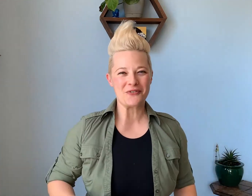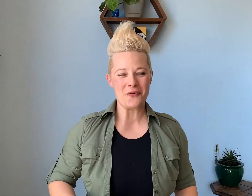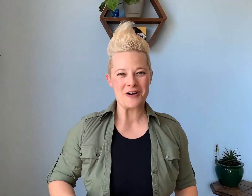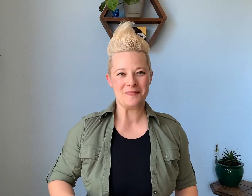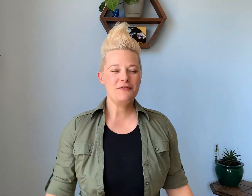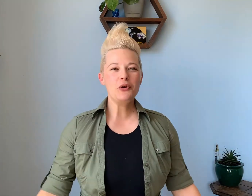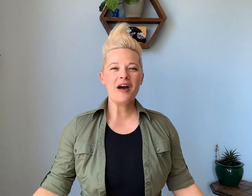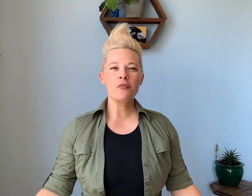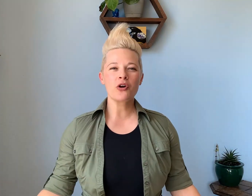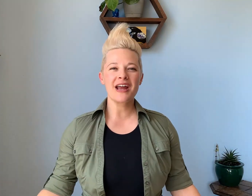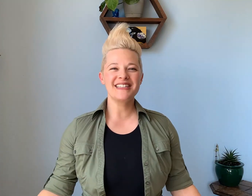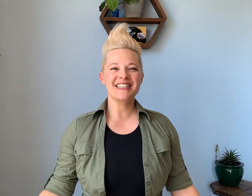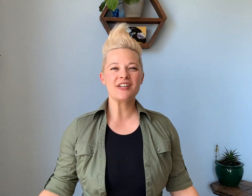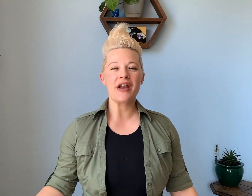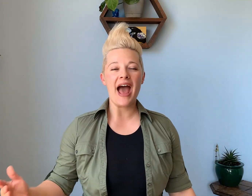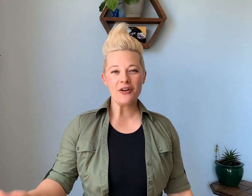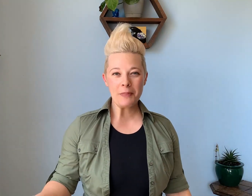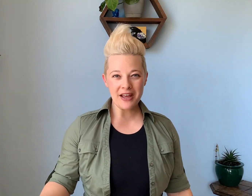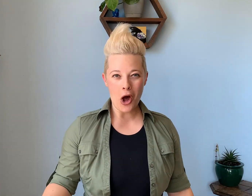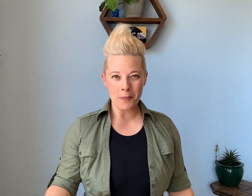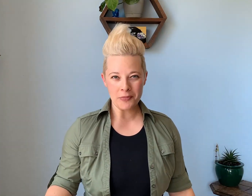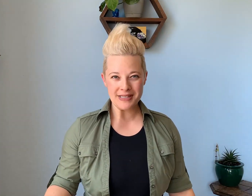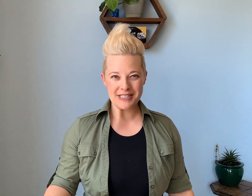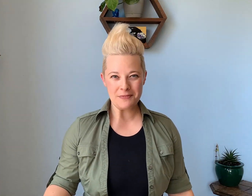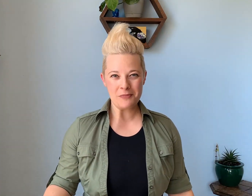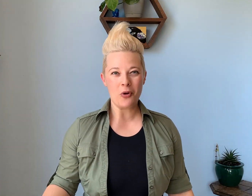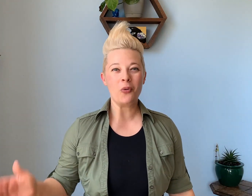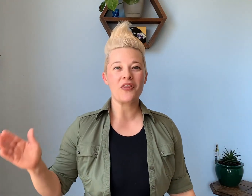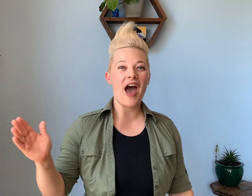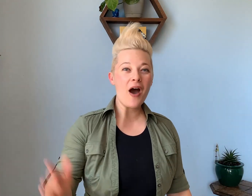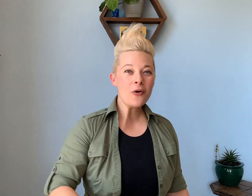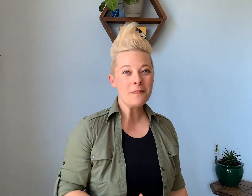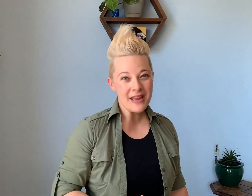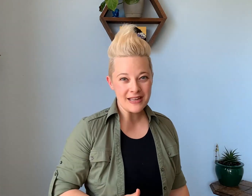for them. If you have more ideas on how to pay compliments to people without making